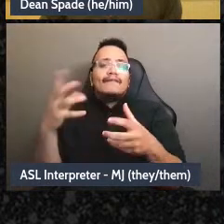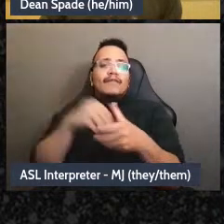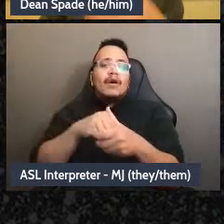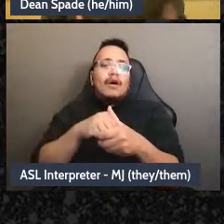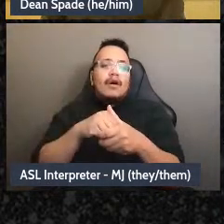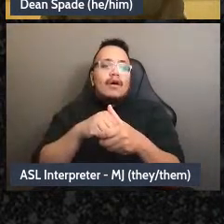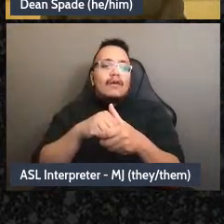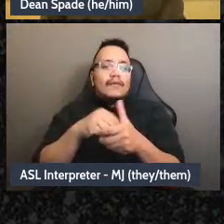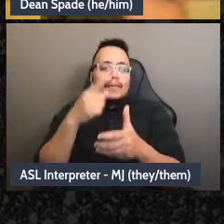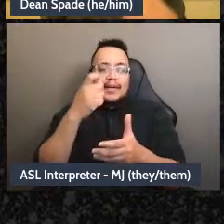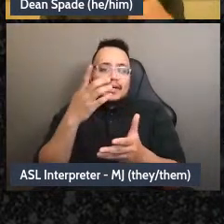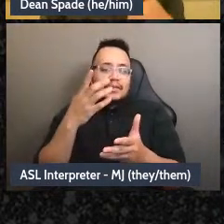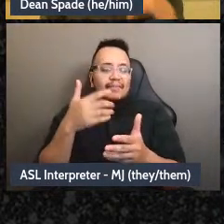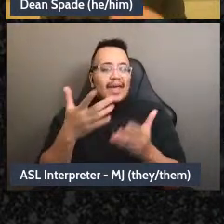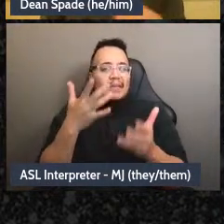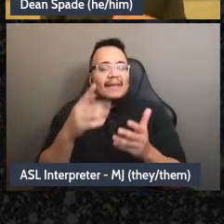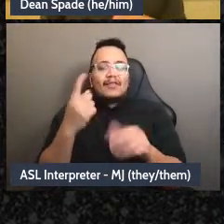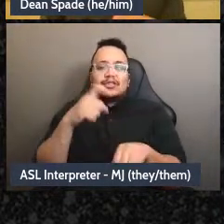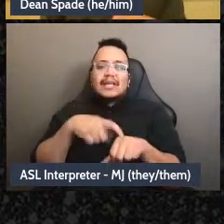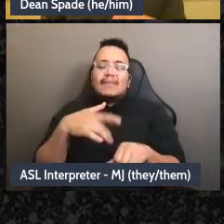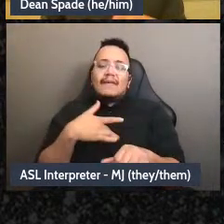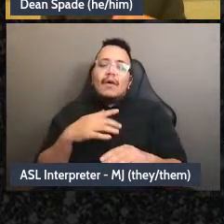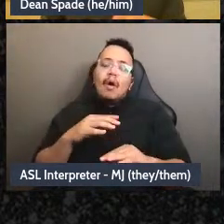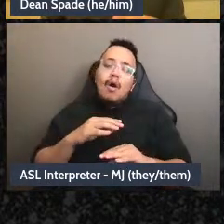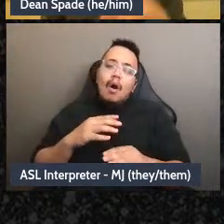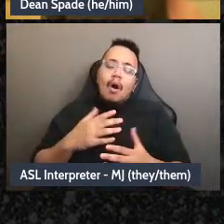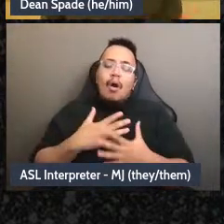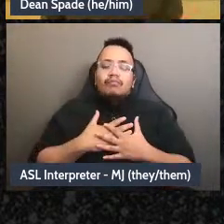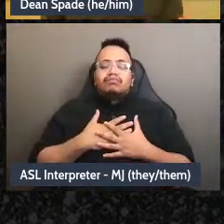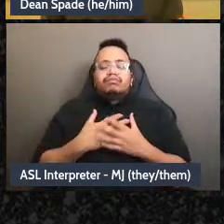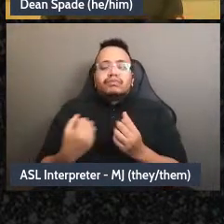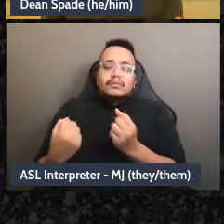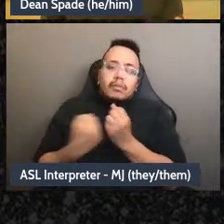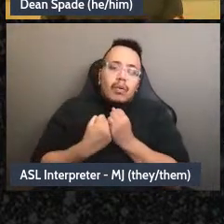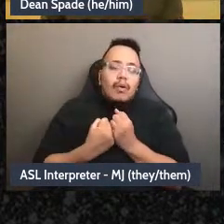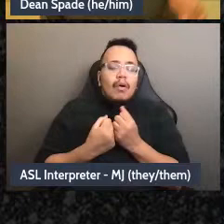something affirming about the crisis they're living through not being their fault and that